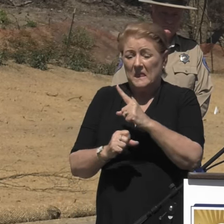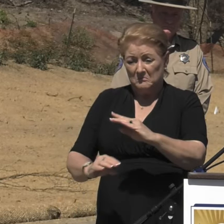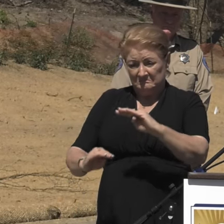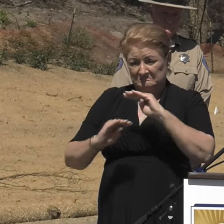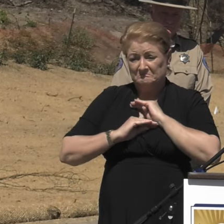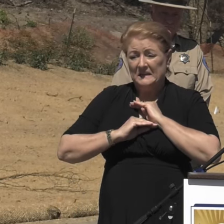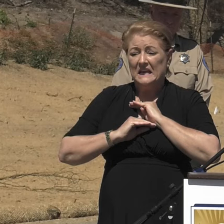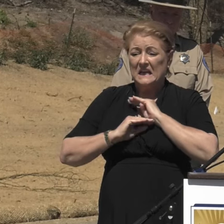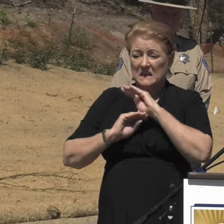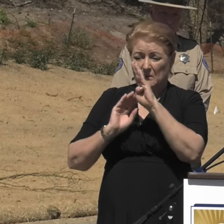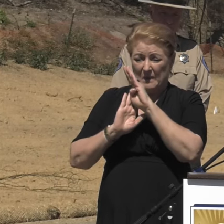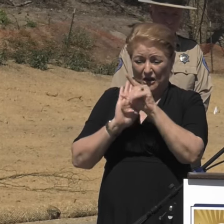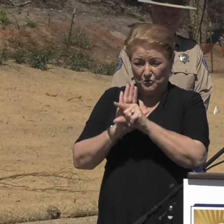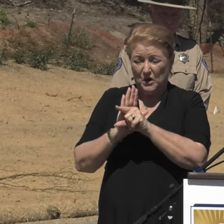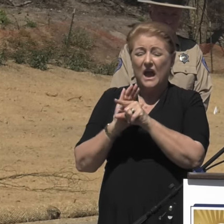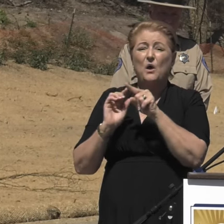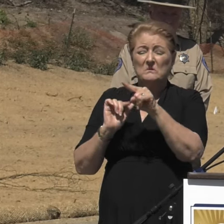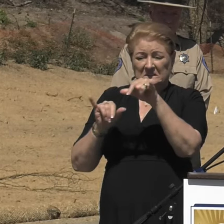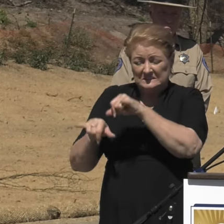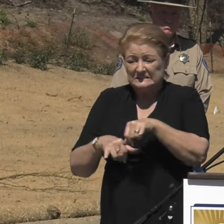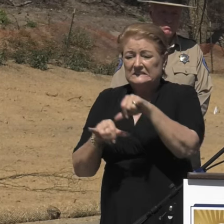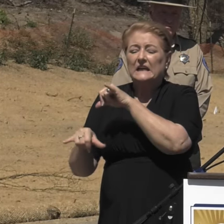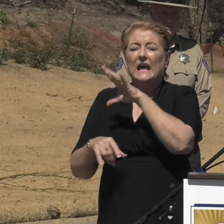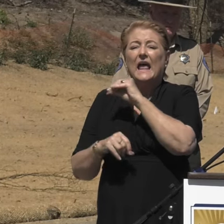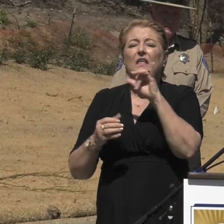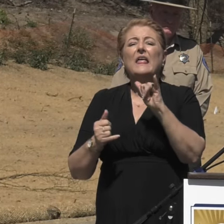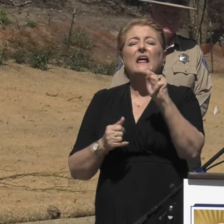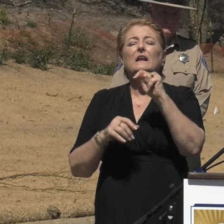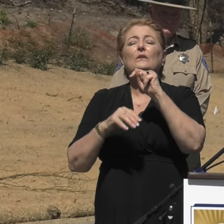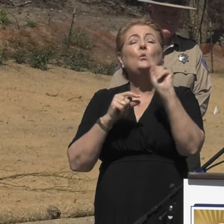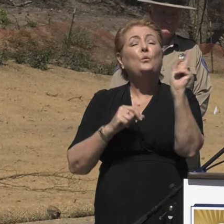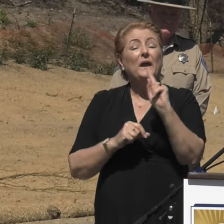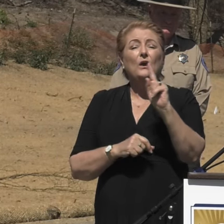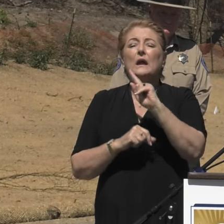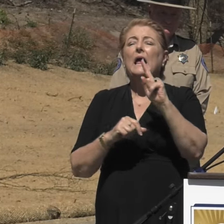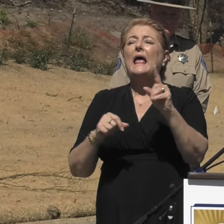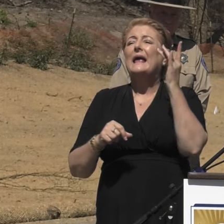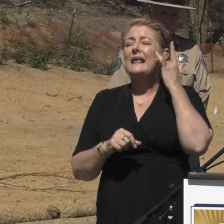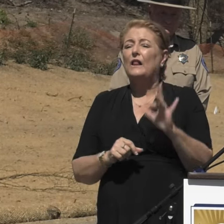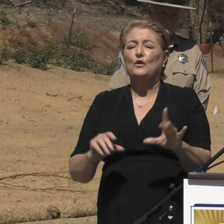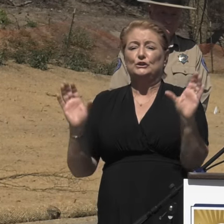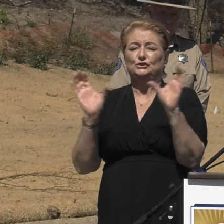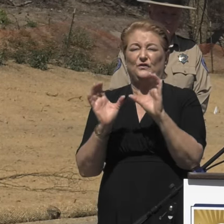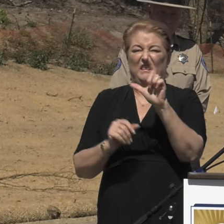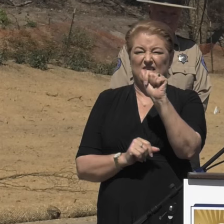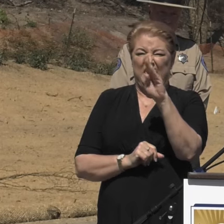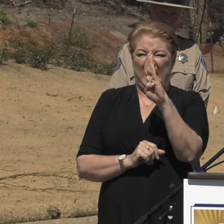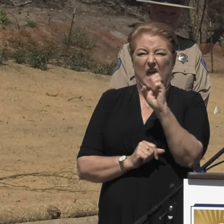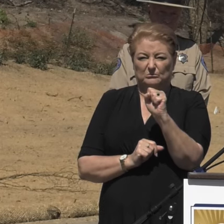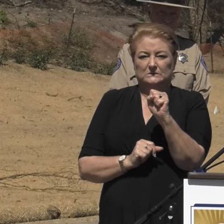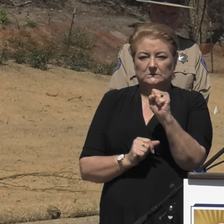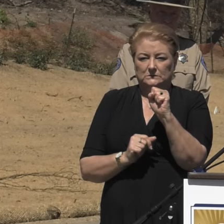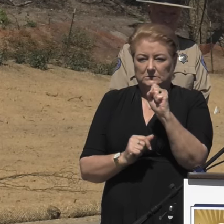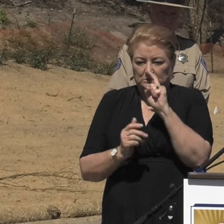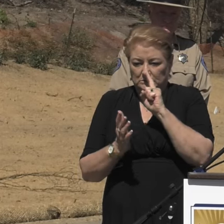they're analyzed at California certified labs. If the samples come back clean, great.